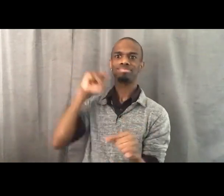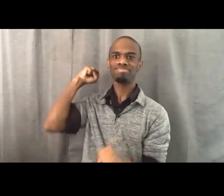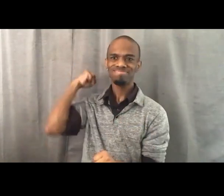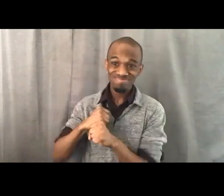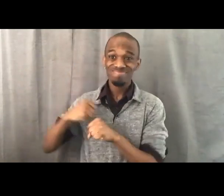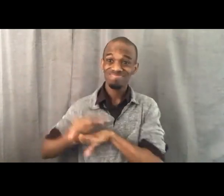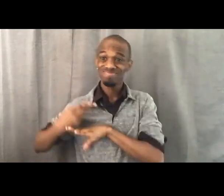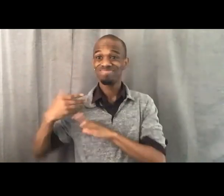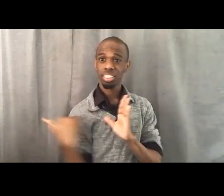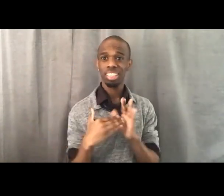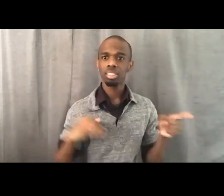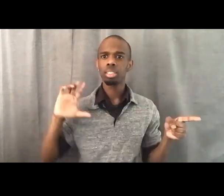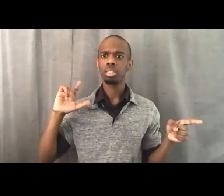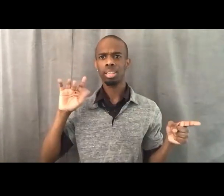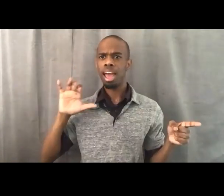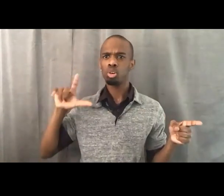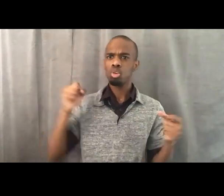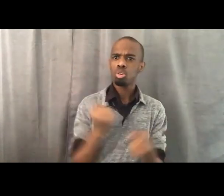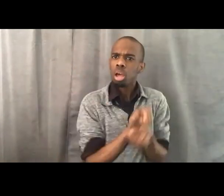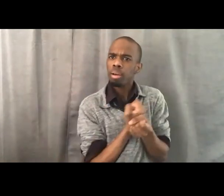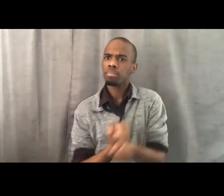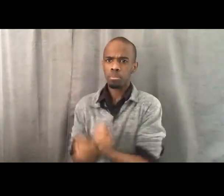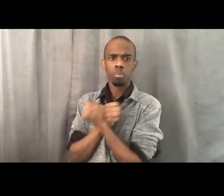It took hundreds of years, but we won that fight.